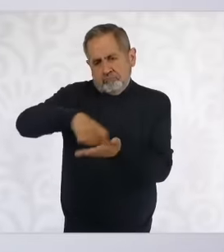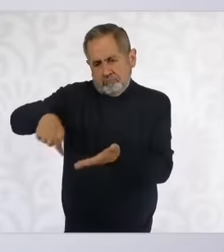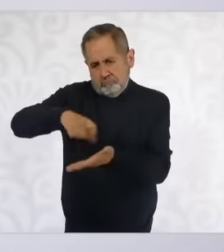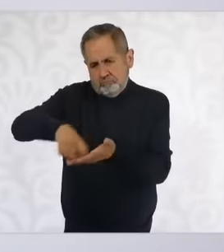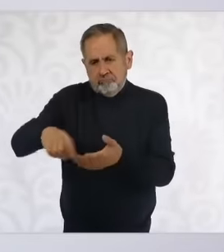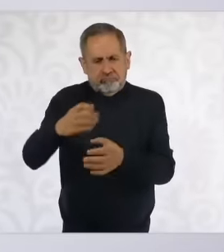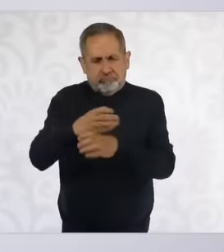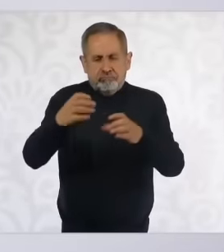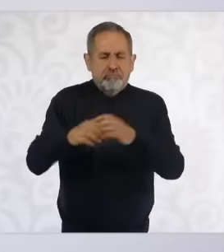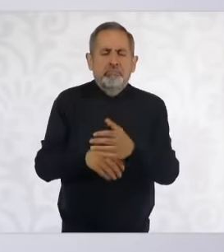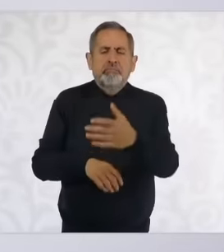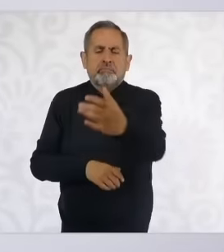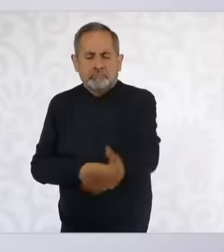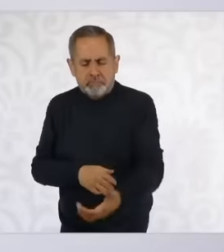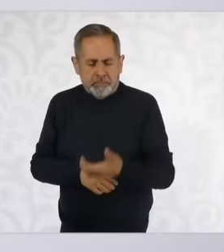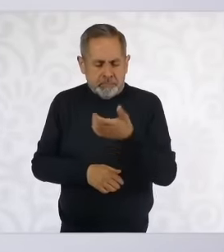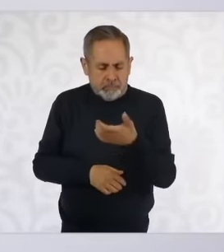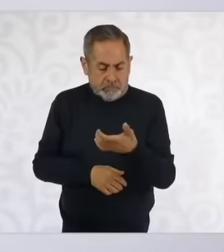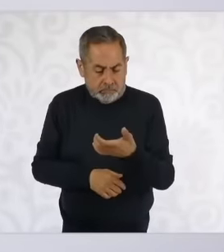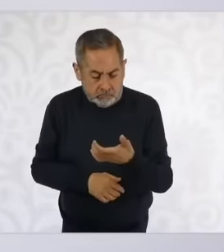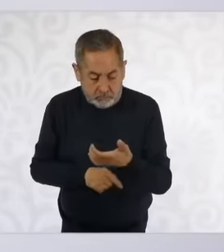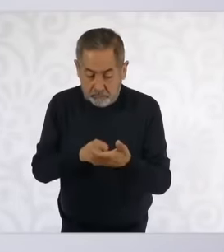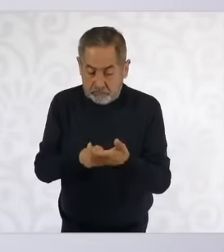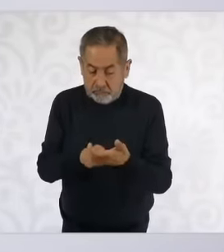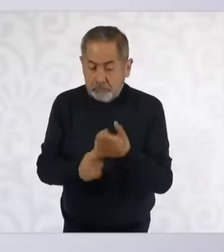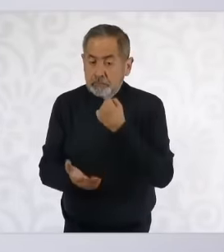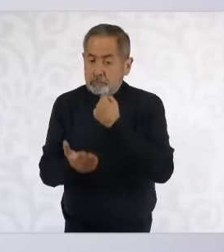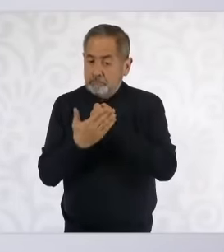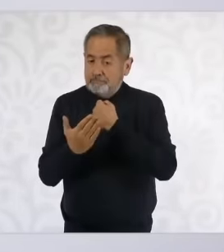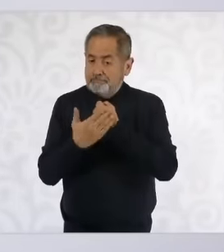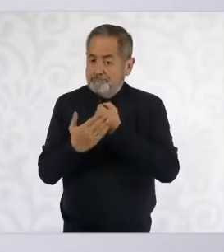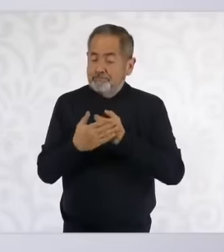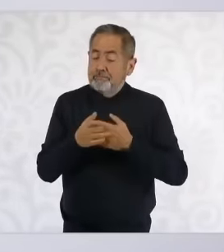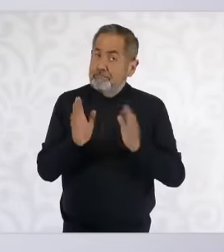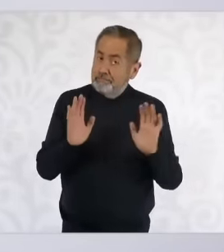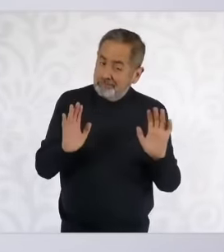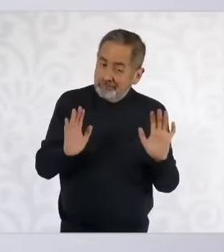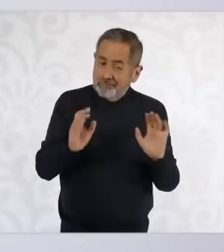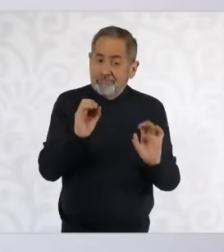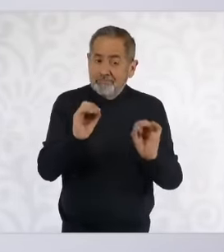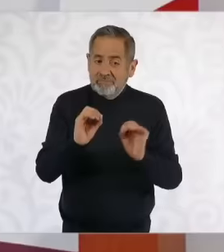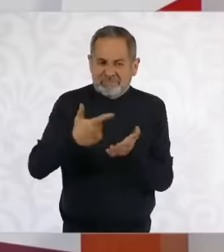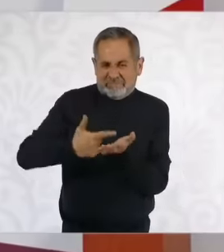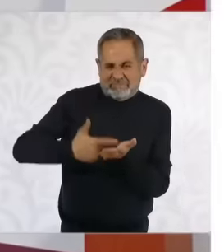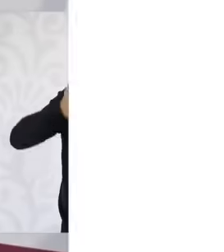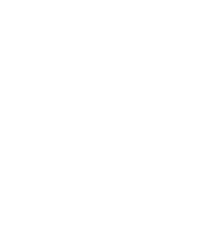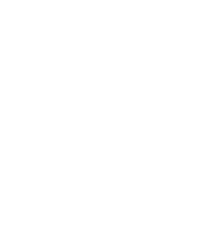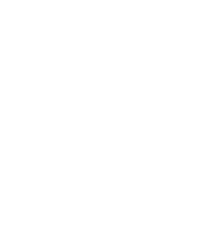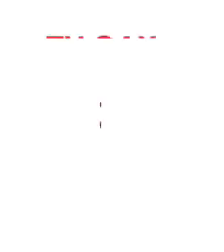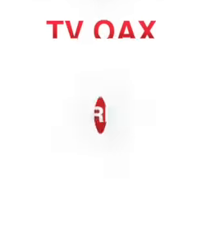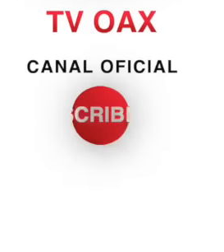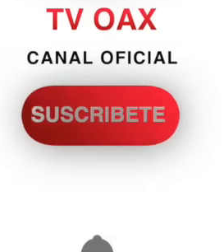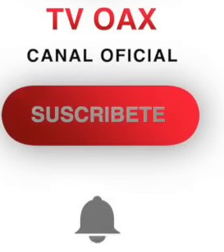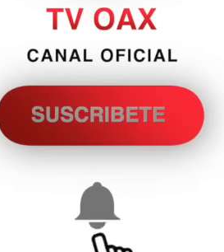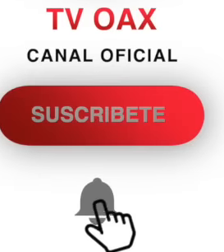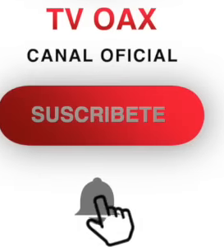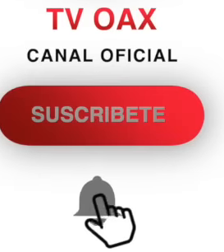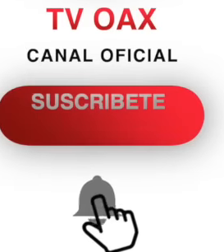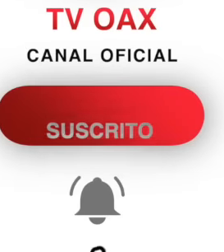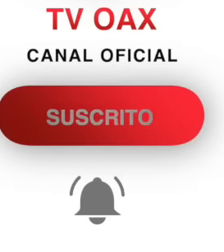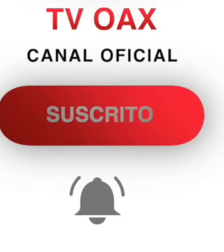is that you are going to eat a food that has saturated fats. You are going to eat a food that